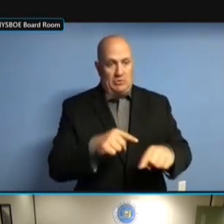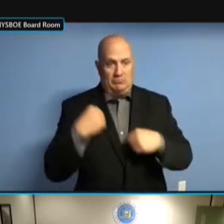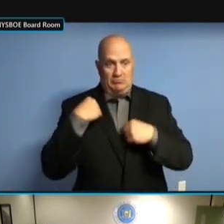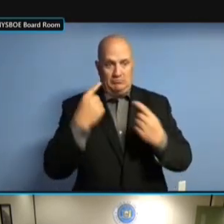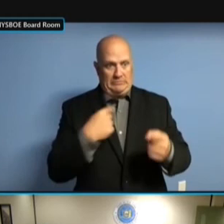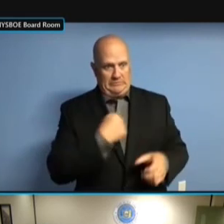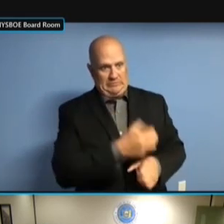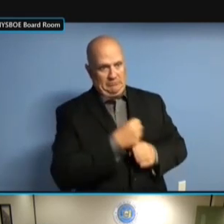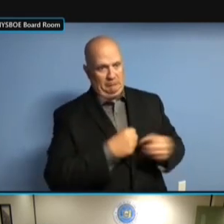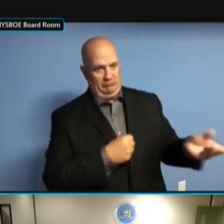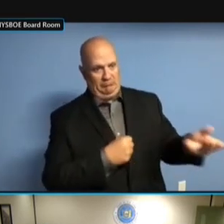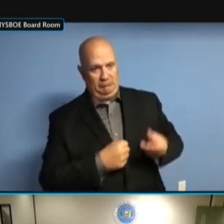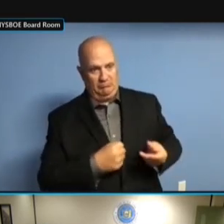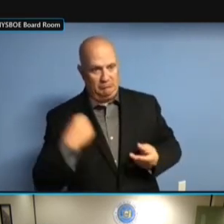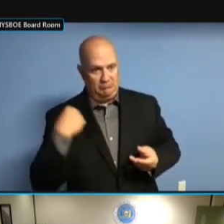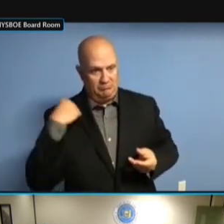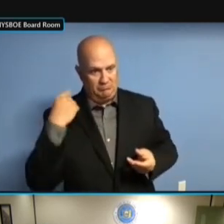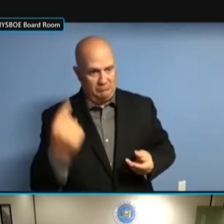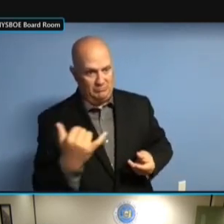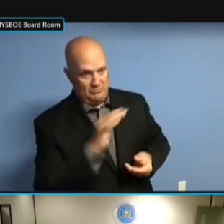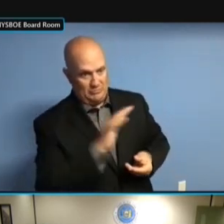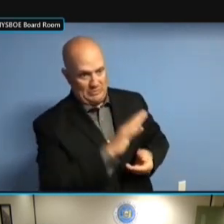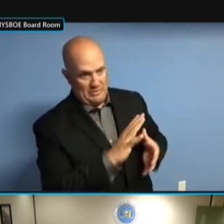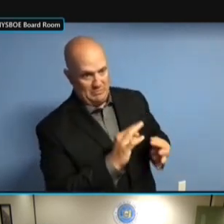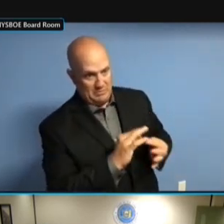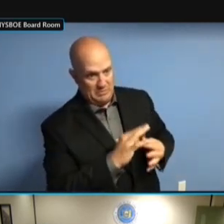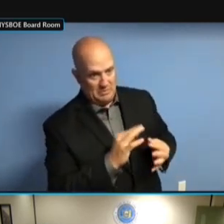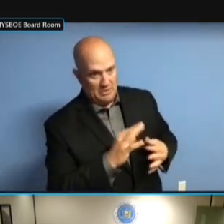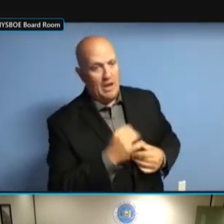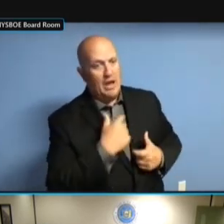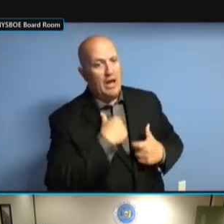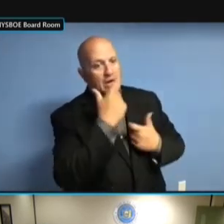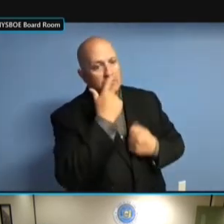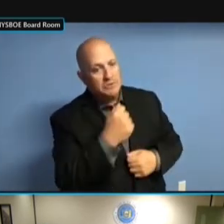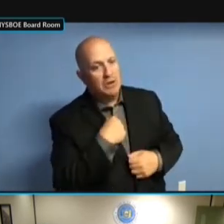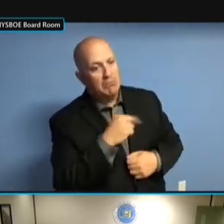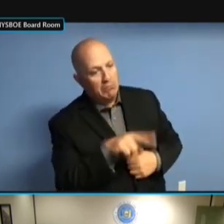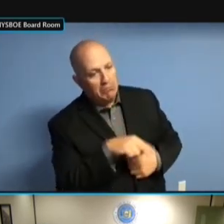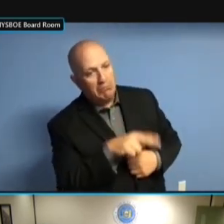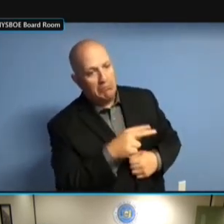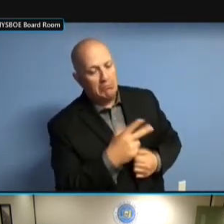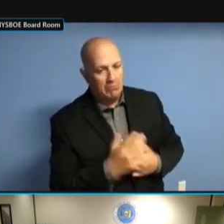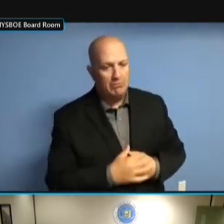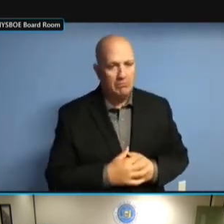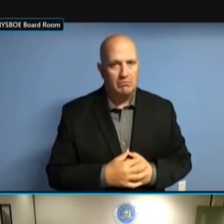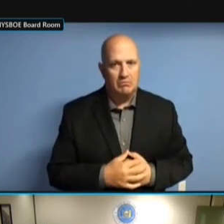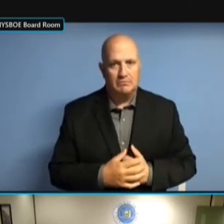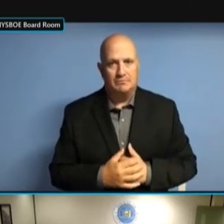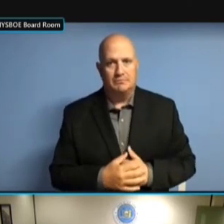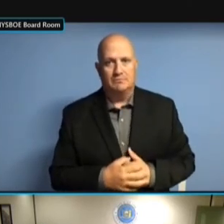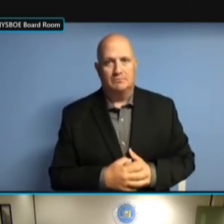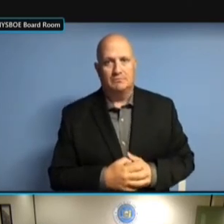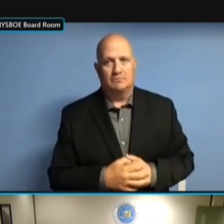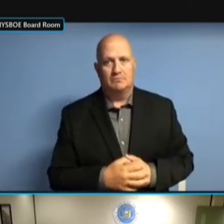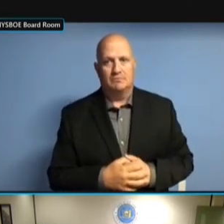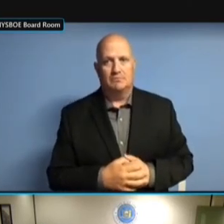COMMENTS. >> A PLEASURE SEEING YOU. A PLEASURE SEEING YOU. A PLEASURE SEEING YOU. >> A PLEASURE SEEING YOU. >> SO A PLEASURE SEEING YOU. >> SO GO A PLEASURE SEEING YOU. >> SO GO AHEAD. SO GO AHEAD. SO GO AHEAD. >> SO GO AHEAD. >> I SO GO AHEAD. >> I GAVE SO GO AHEAD. >> I GAVE YOU SO GO AHEAD. >> I GAVE YOU GUYS SO GO AHEAD. >> I GAVE YOU GUYS A SO GO AHEAD. >> I GAVE YOU GUYS A BREAKDOWN I GAVE YOU GUYS A BREAKDOWN I GAVE YOU GUYS A BREAKDOWN OF I GAVE YOU GUYS A BREAKDOWN OF THE